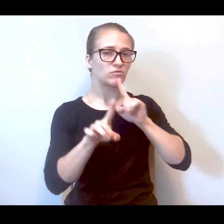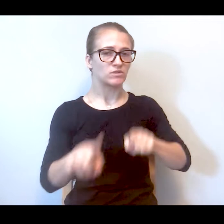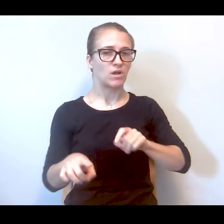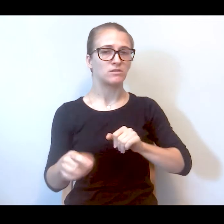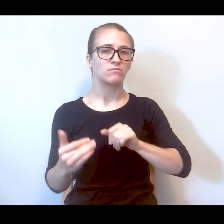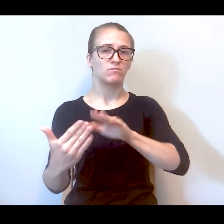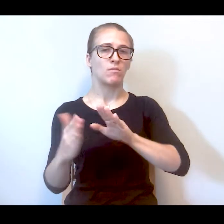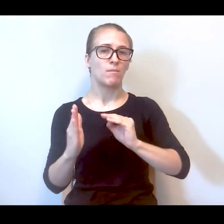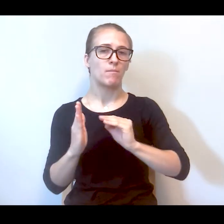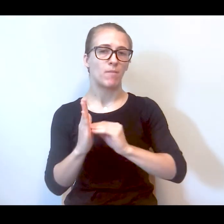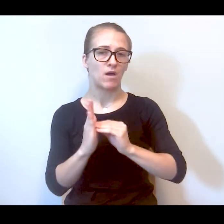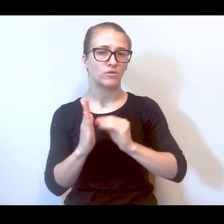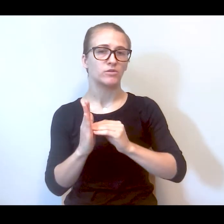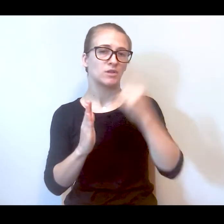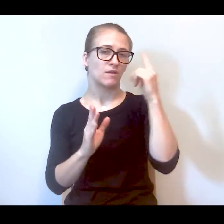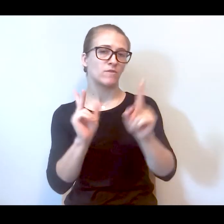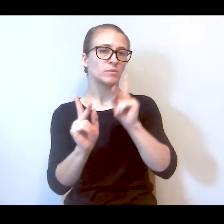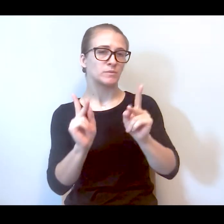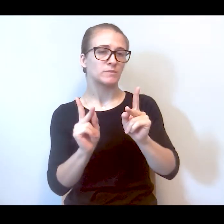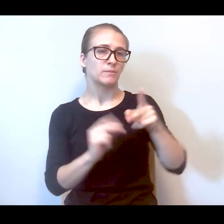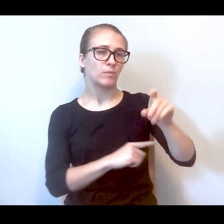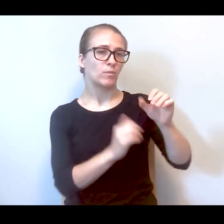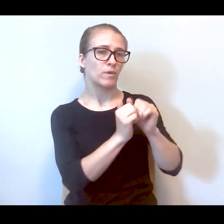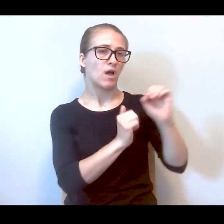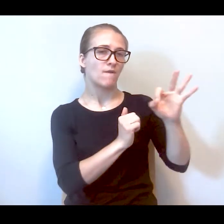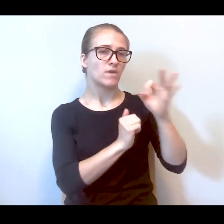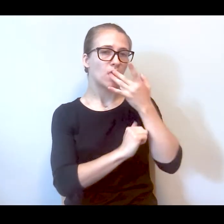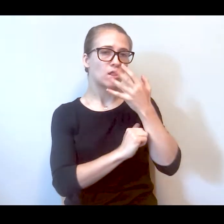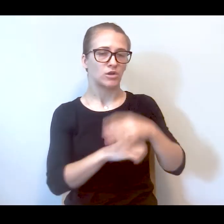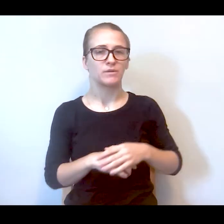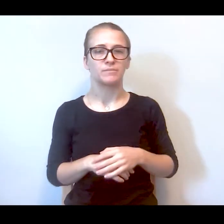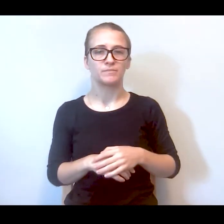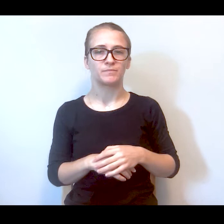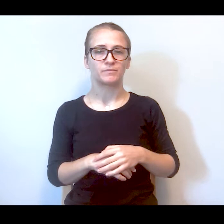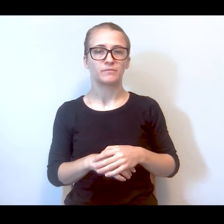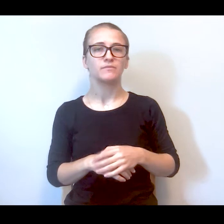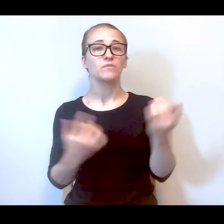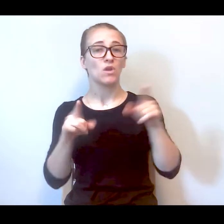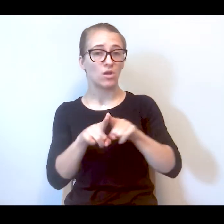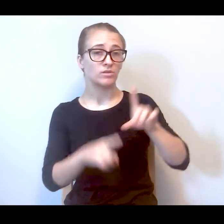models that acknowledge the particular impact on BIPOC individuals, careful consideration of method